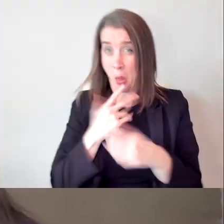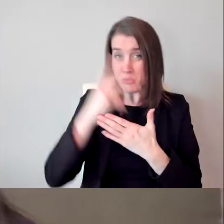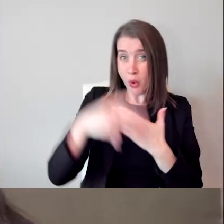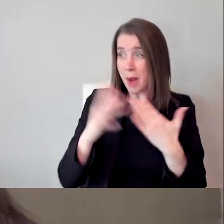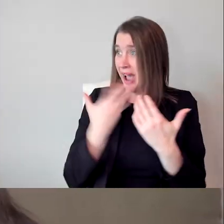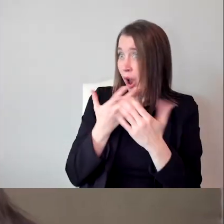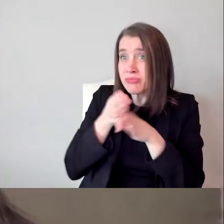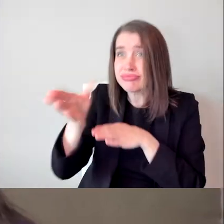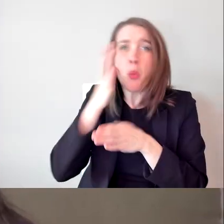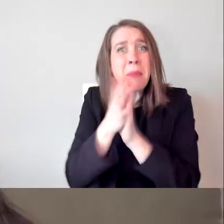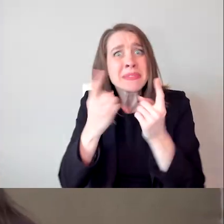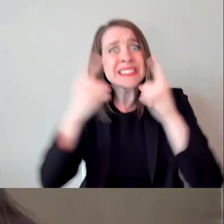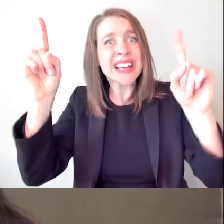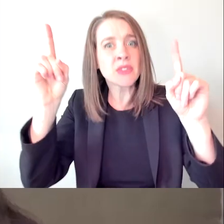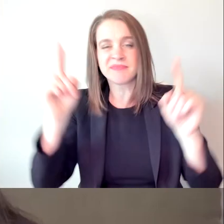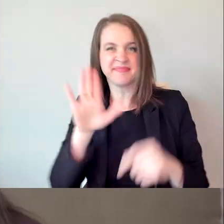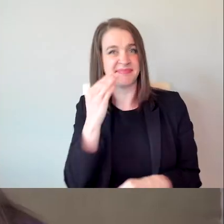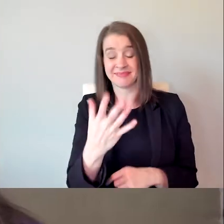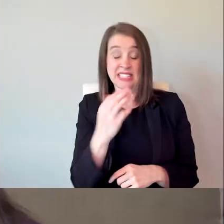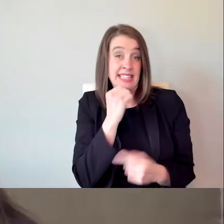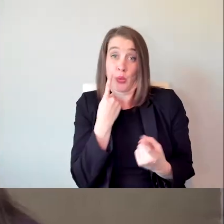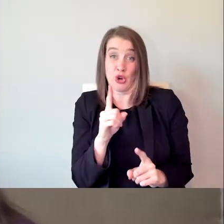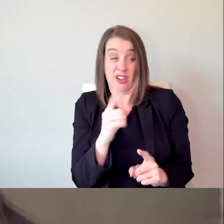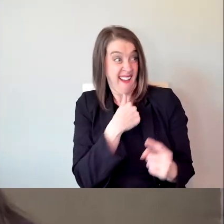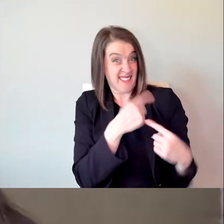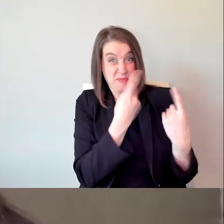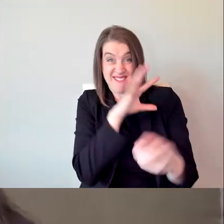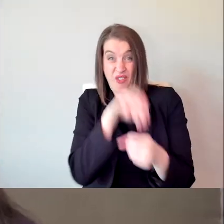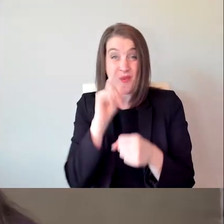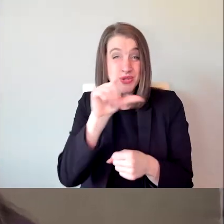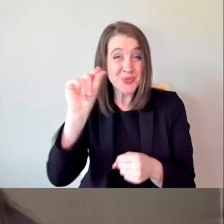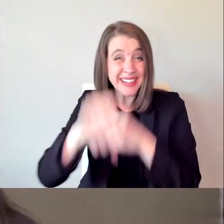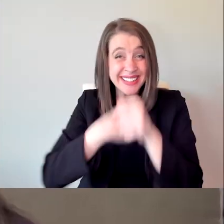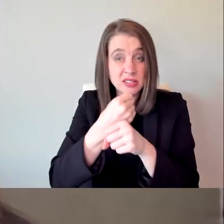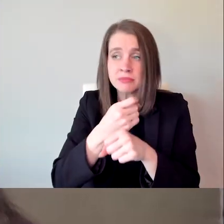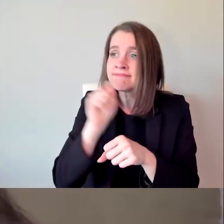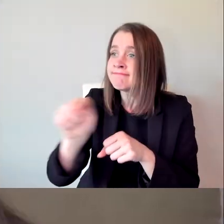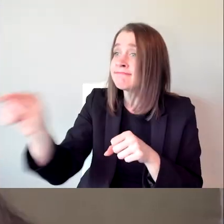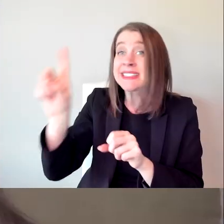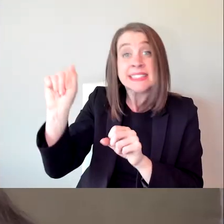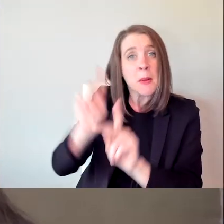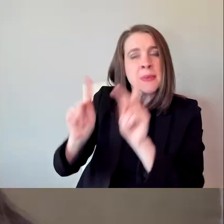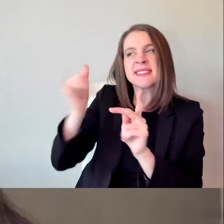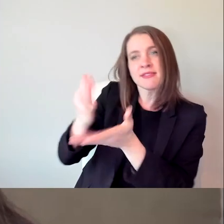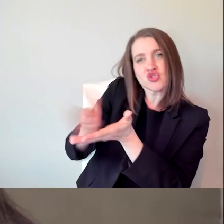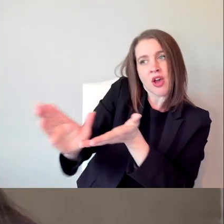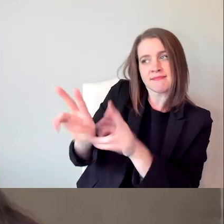I've been doing it for 20 years. And disabled people are still being shunned. We're not allowed to tell our stories,